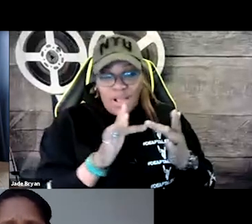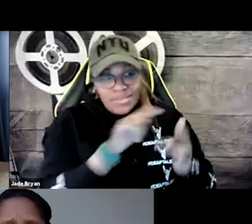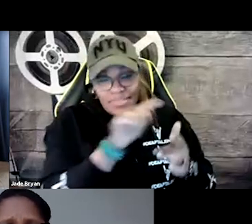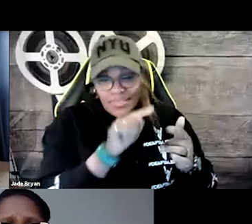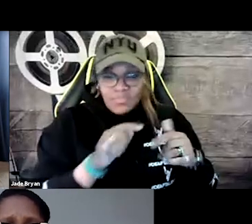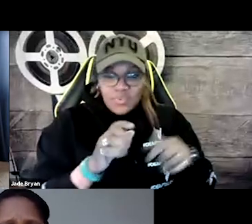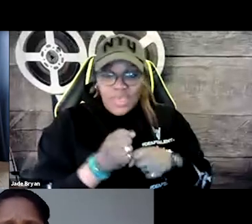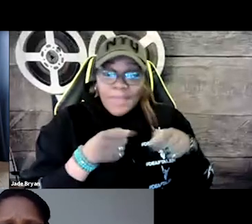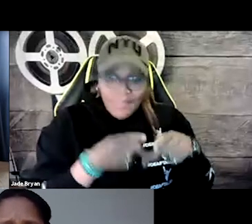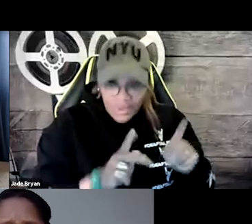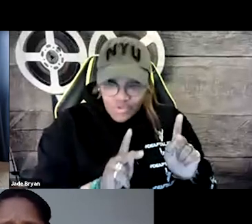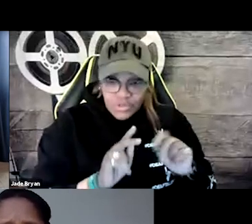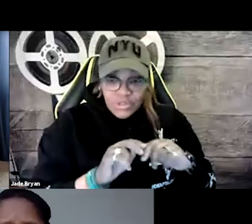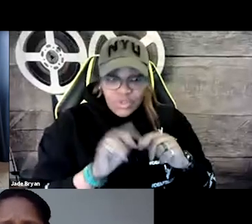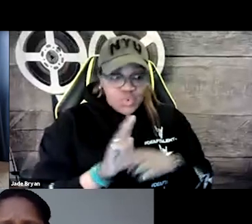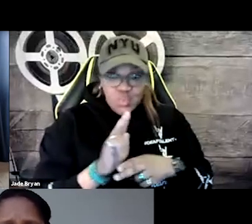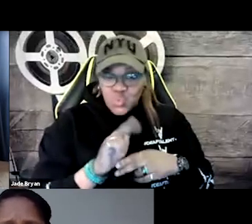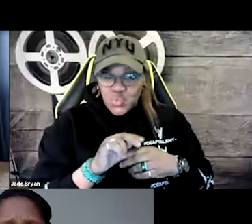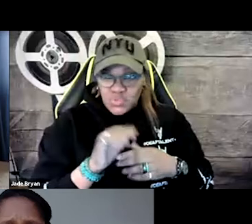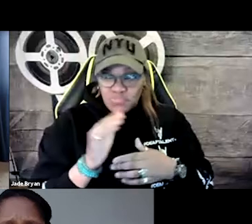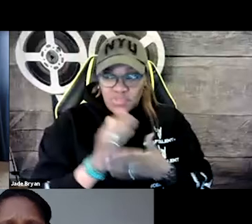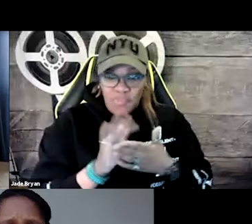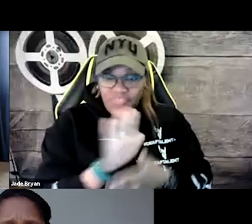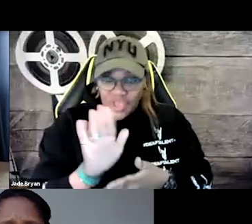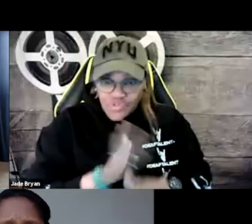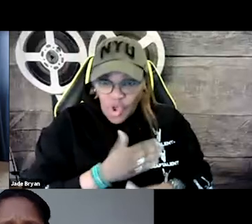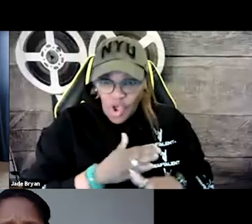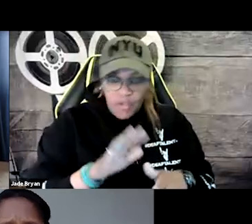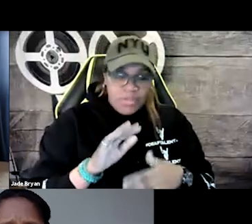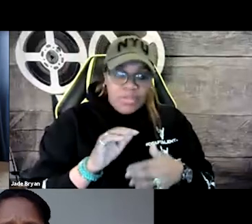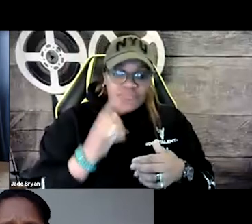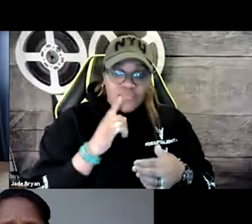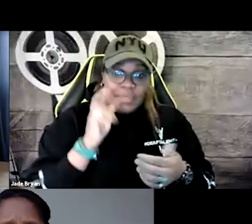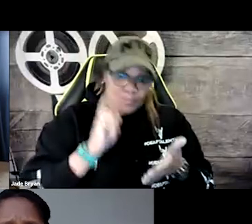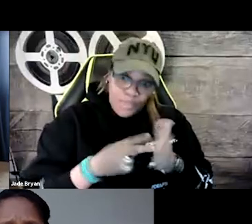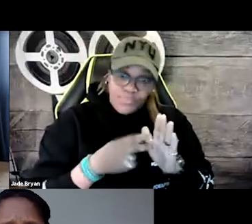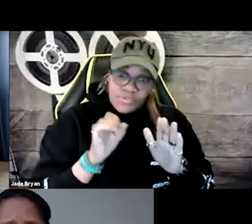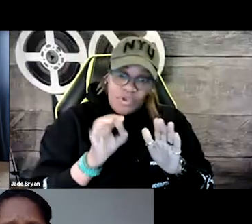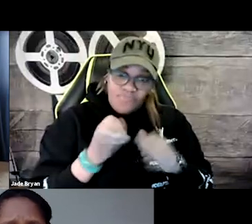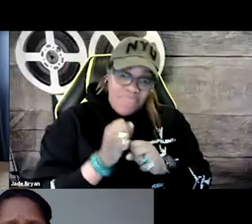I remember before I was trying to get in touch with an artist to get permission to use their song